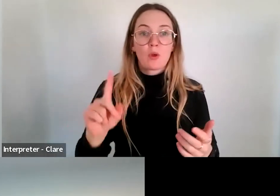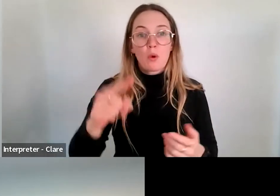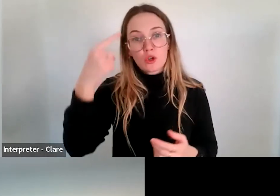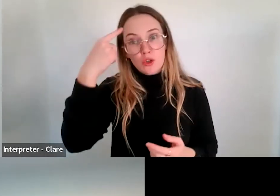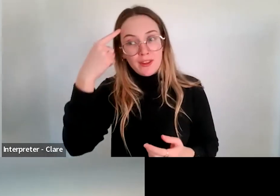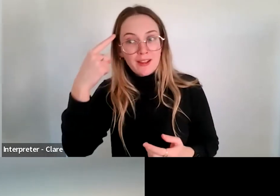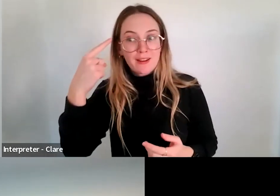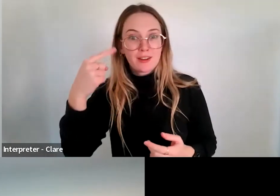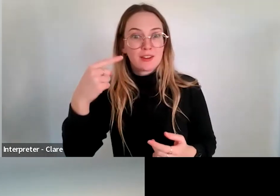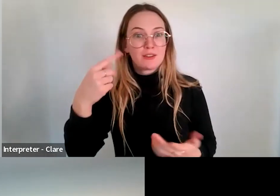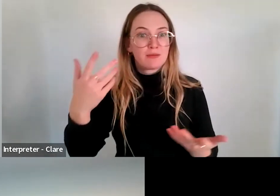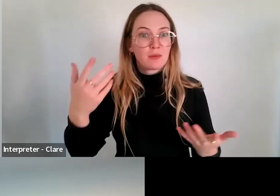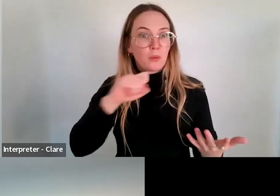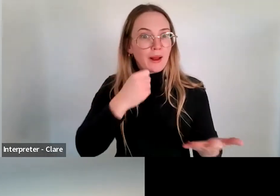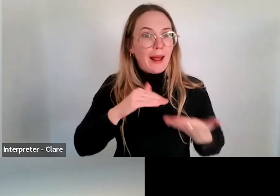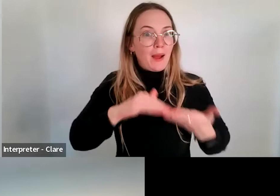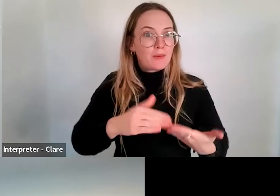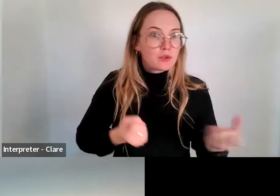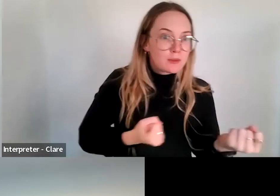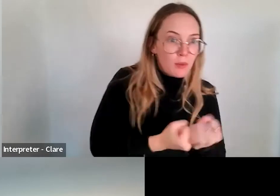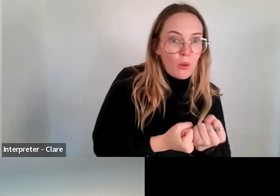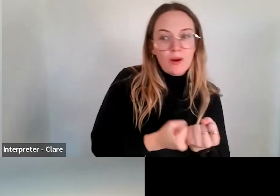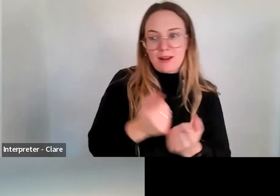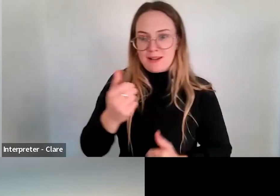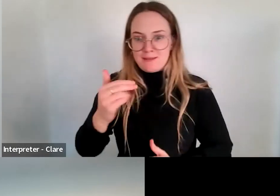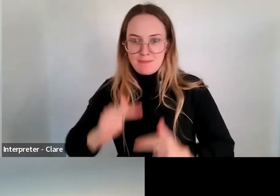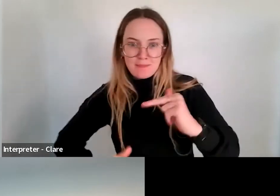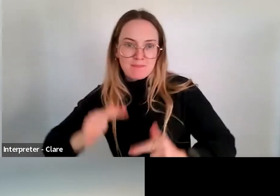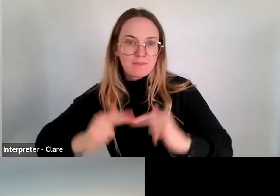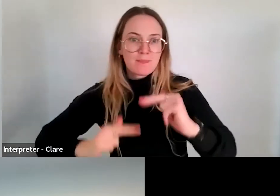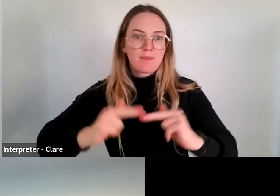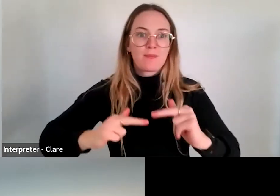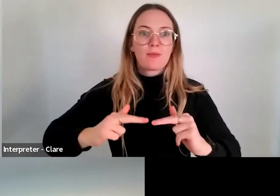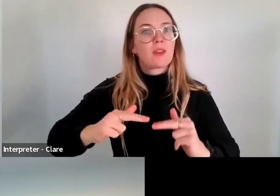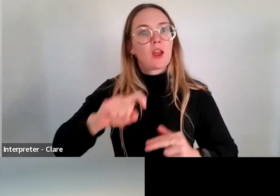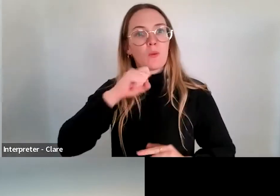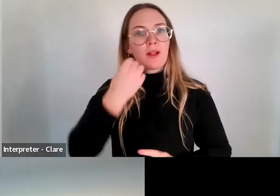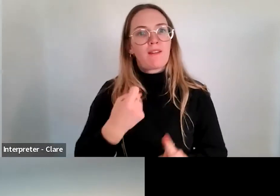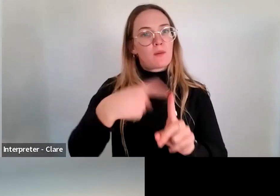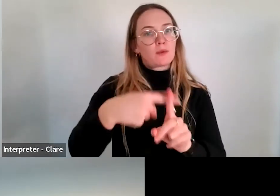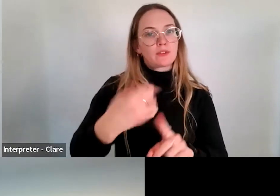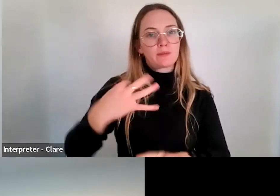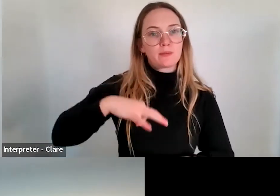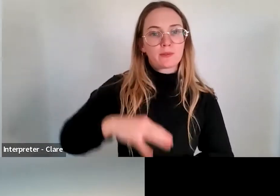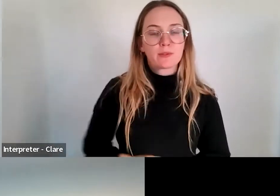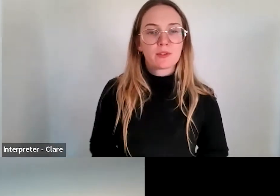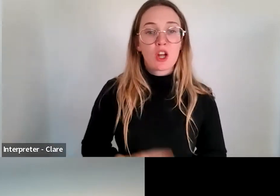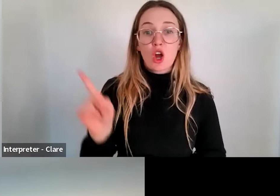and capacity building can be most meaningful. So I think it's not about what we want. It's genuinely about us